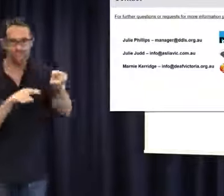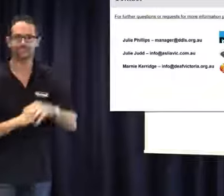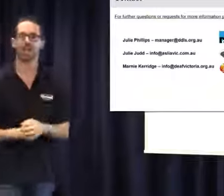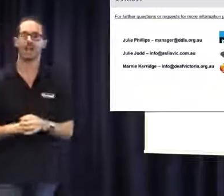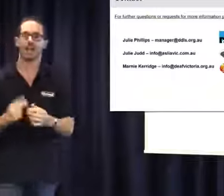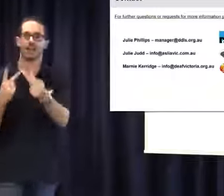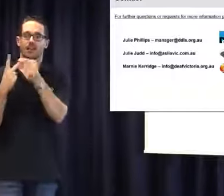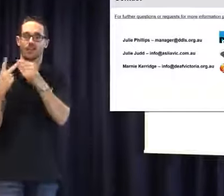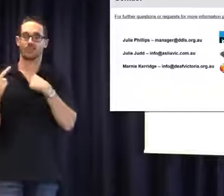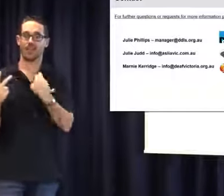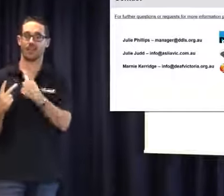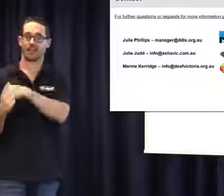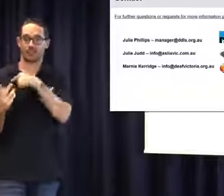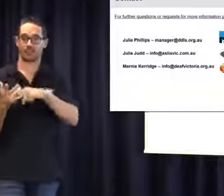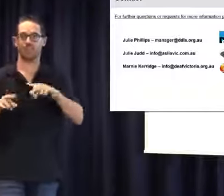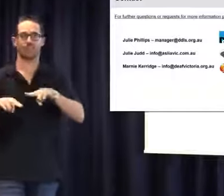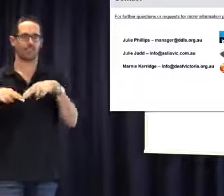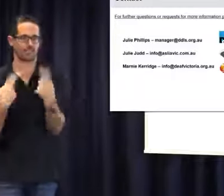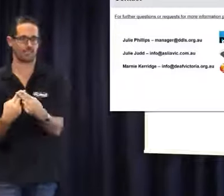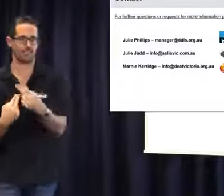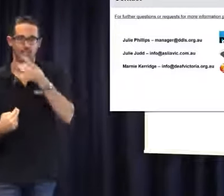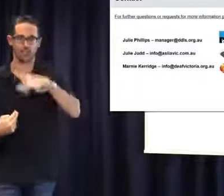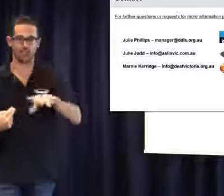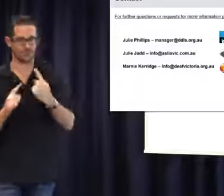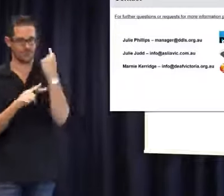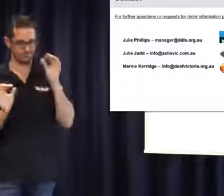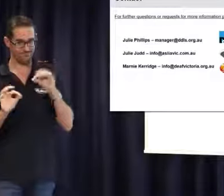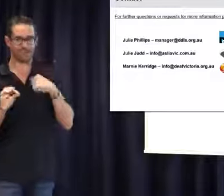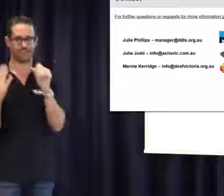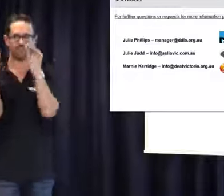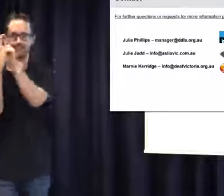organisations such as Deaf Victoria and so on but also there is a commitment to family